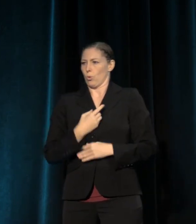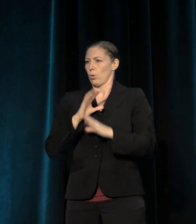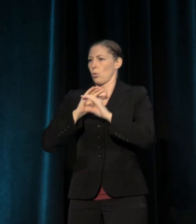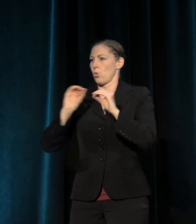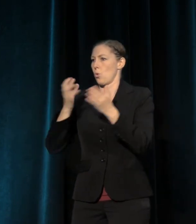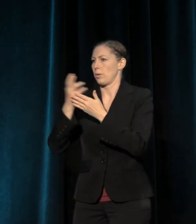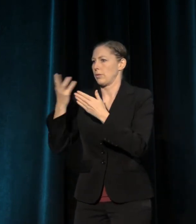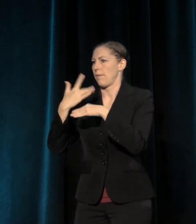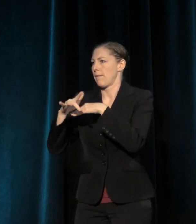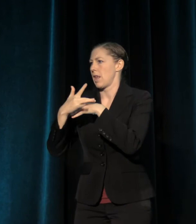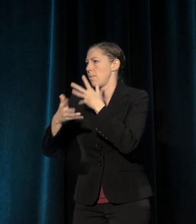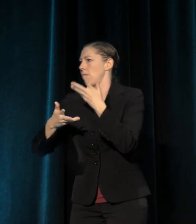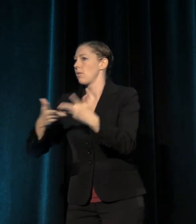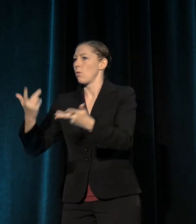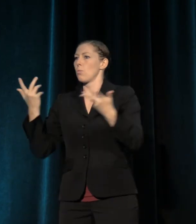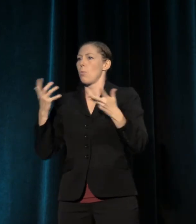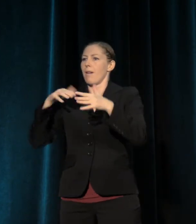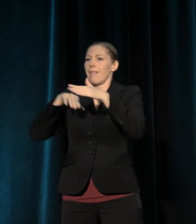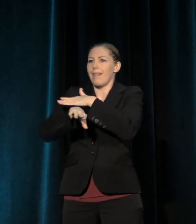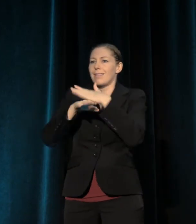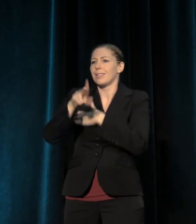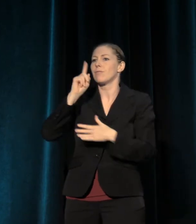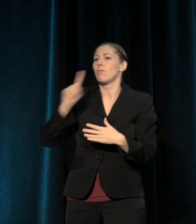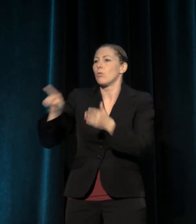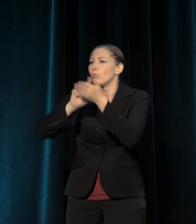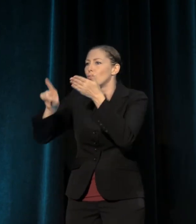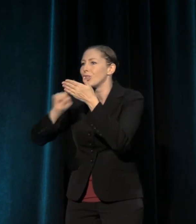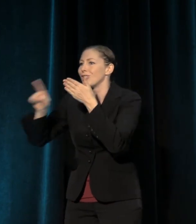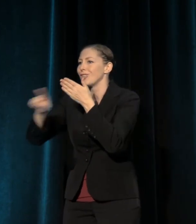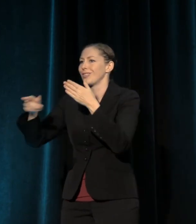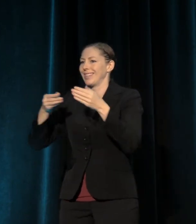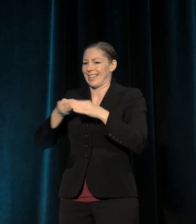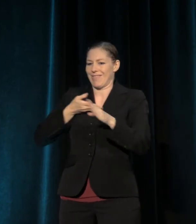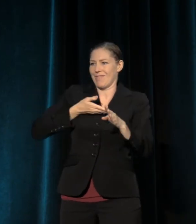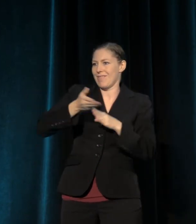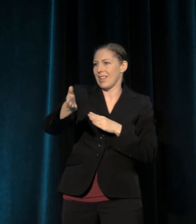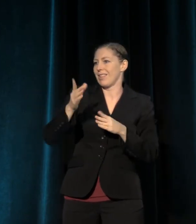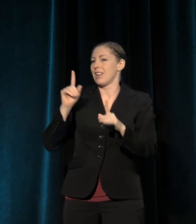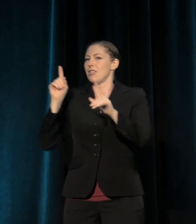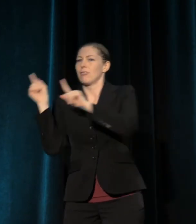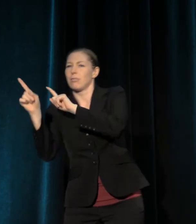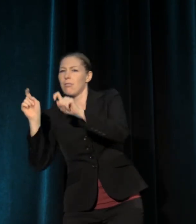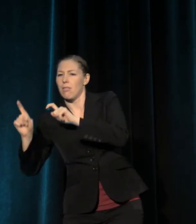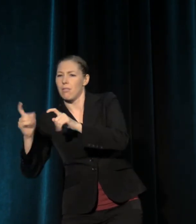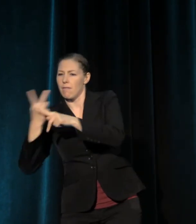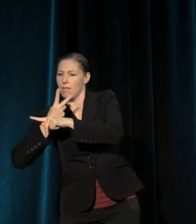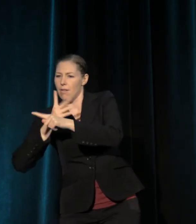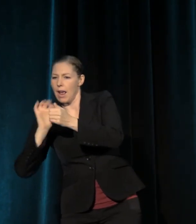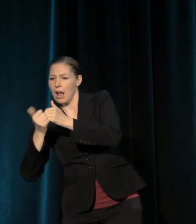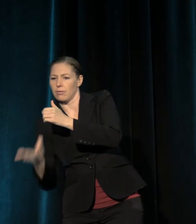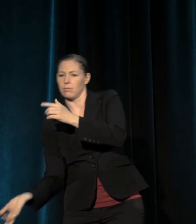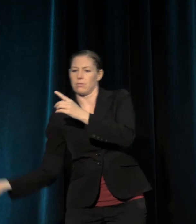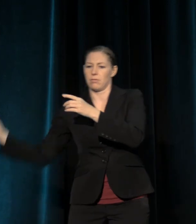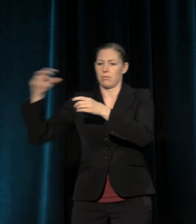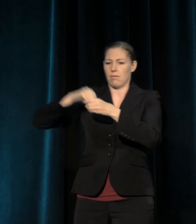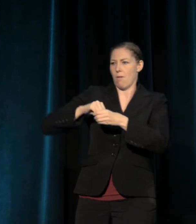access to field-wide research and to surveys that allow us to understand best practices;